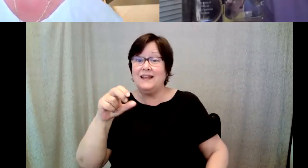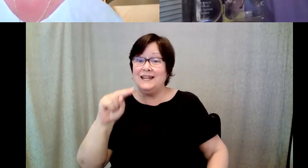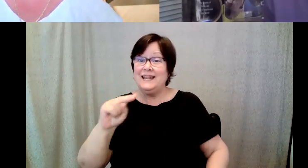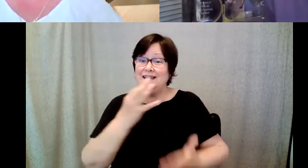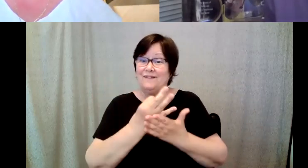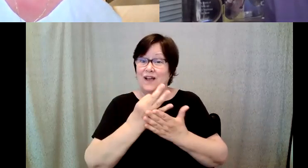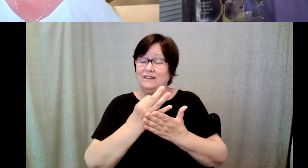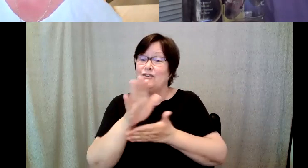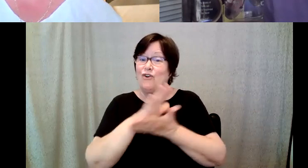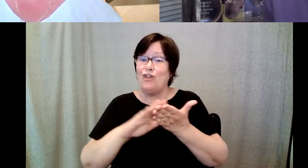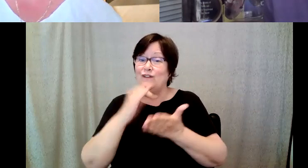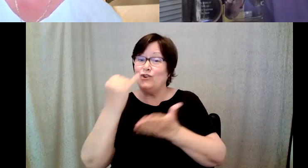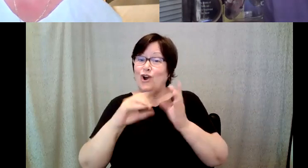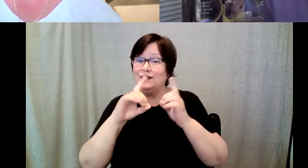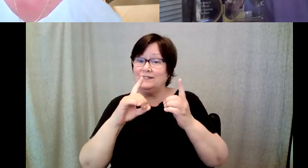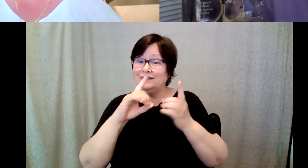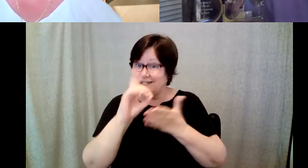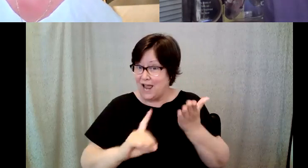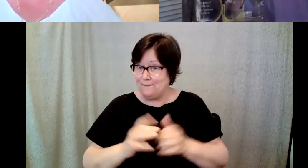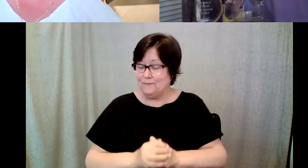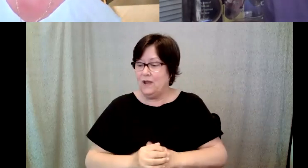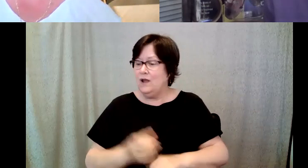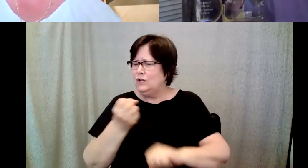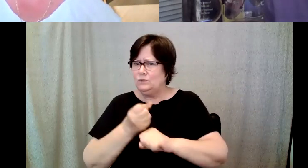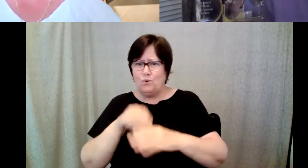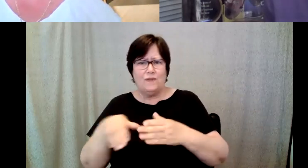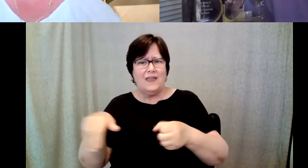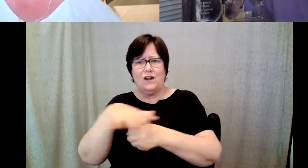Kelly Redder: Note that support towards this area will be counted towards RIT's historic billion